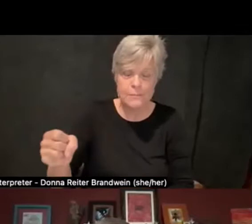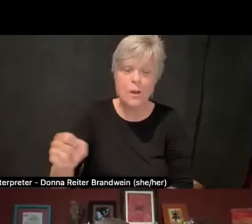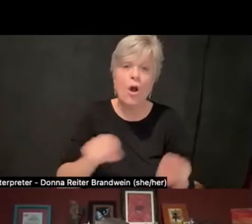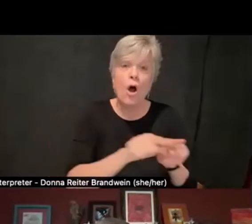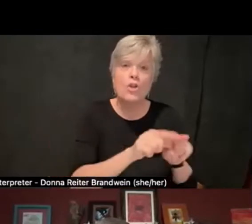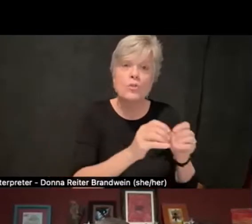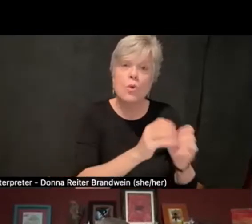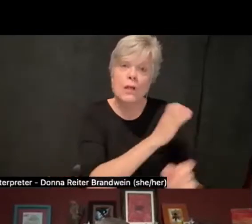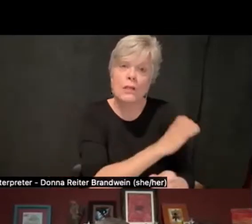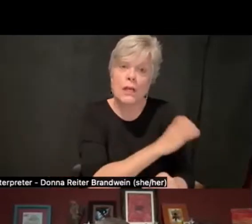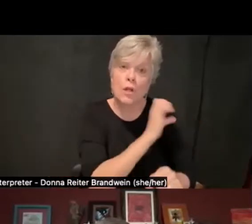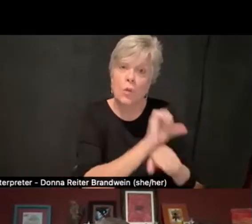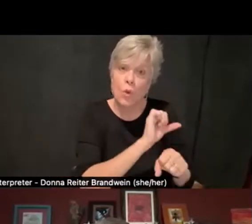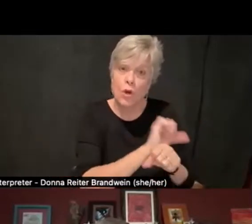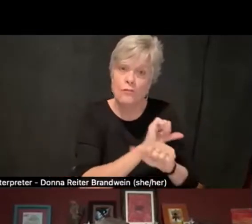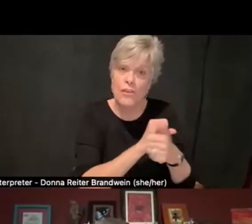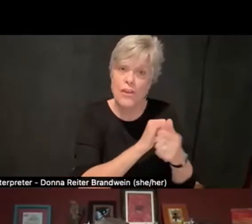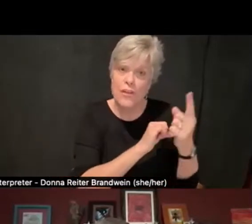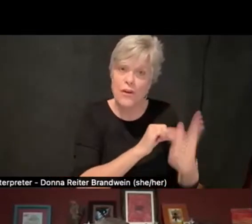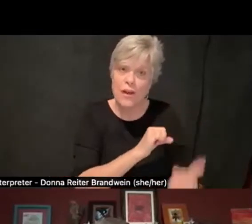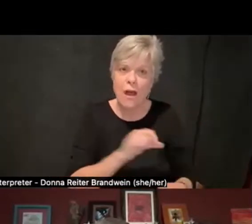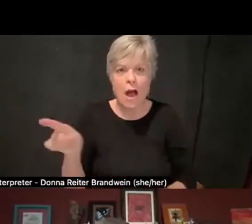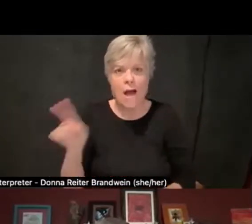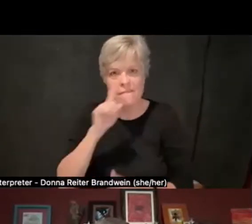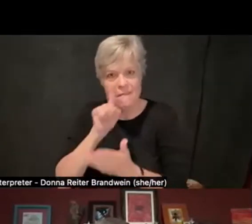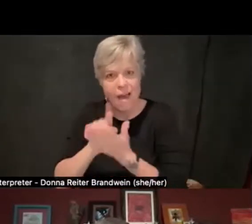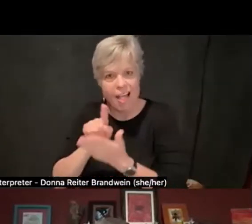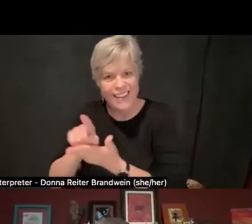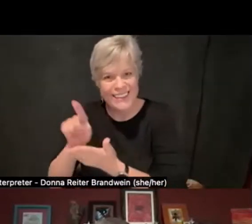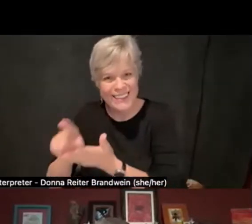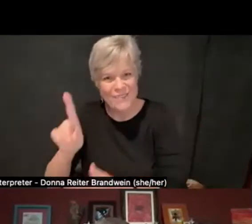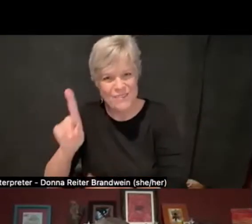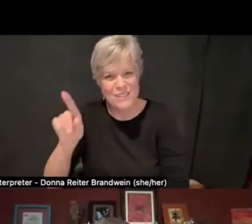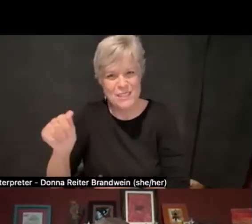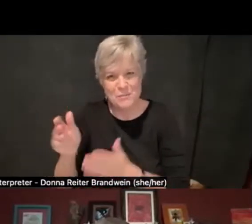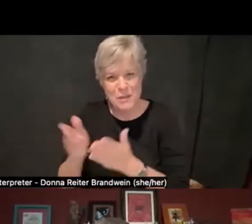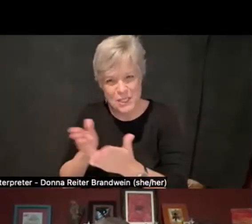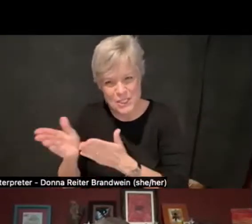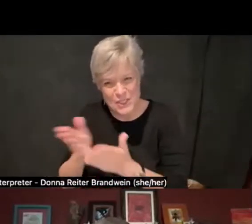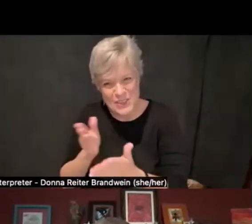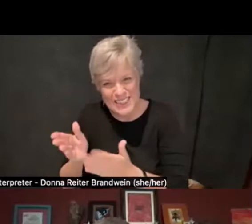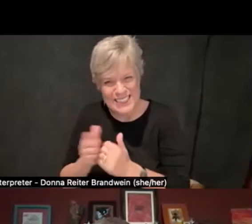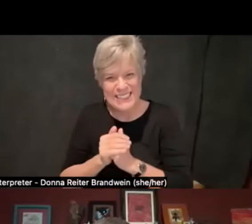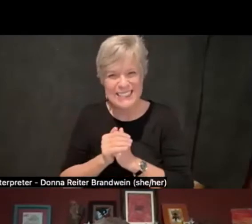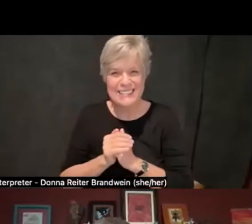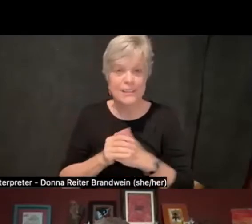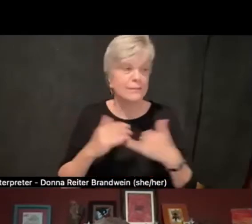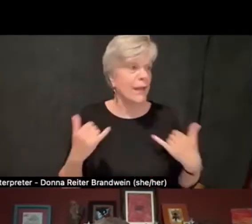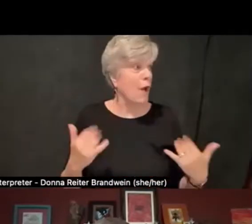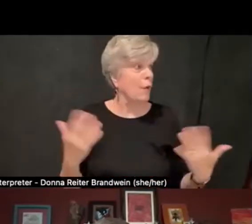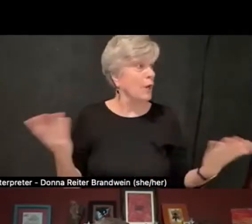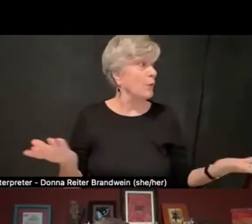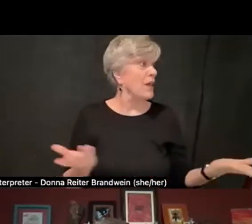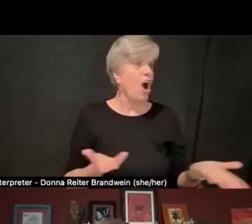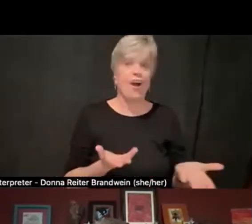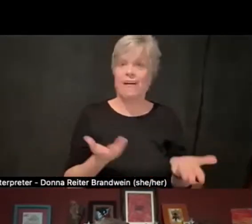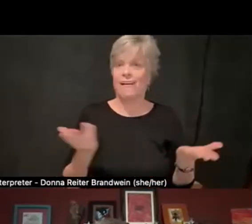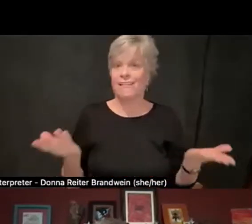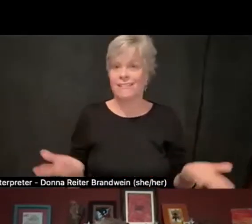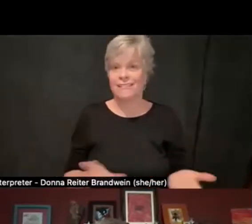and just fell in love with disability services. And here we are, oh gosh, I don't know,